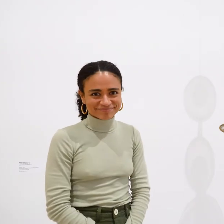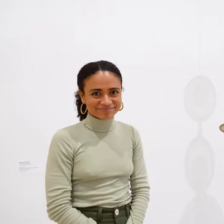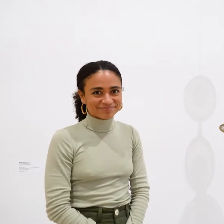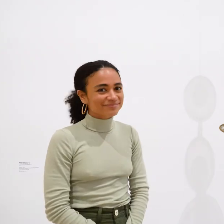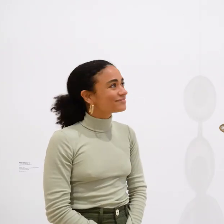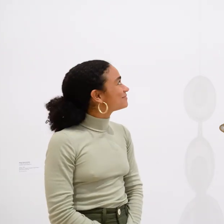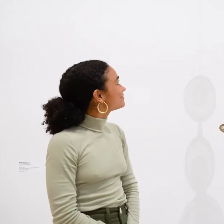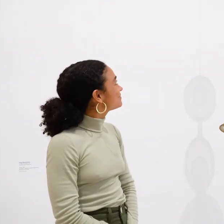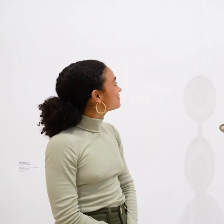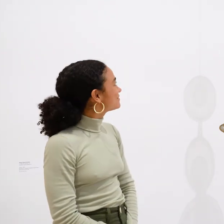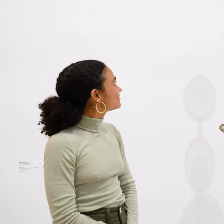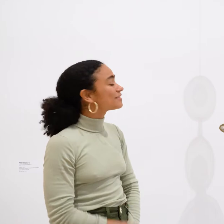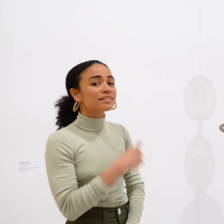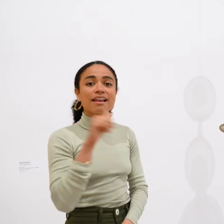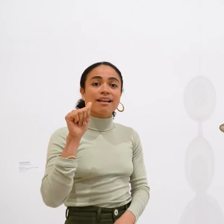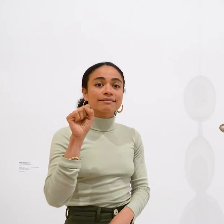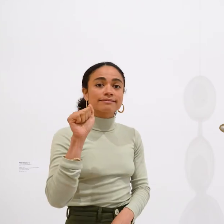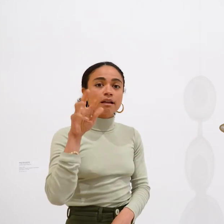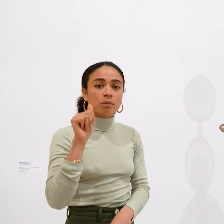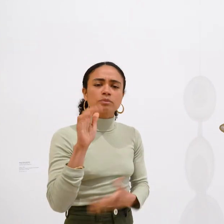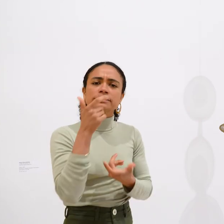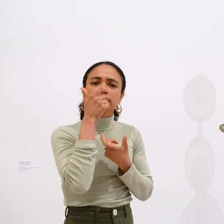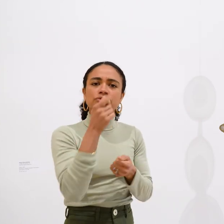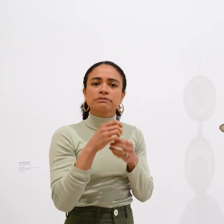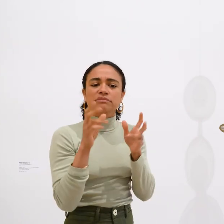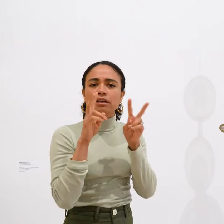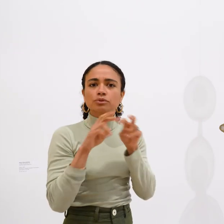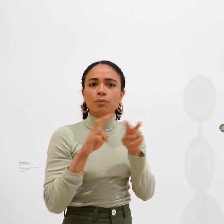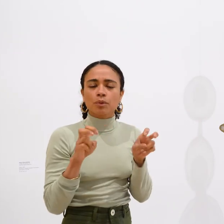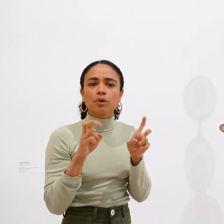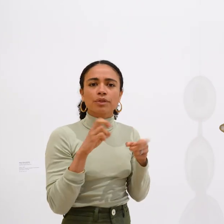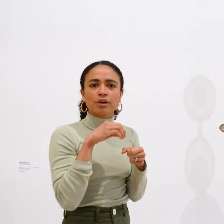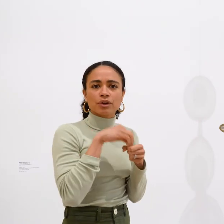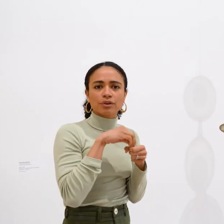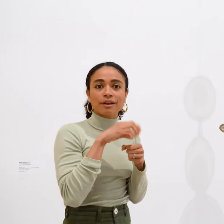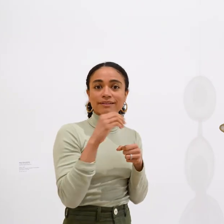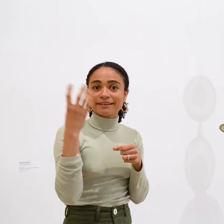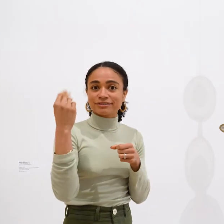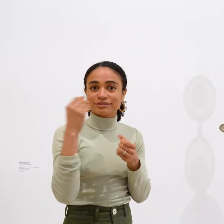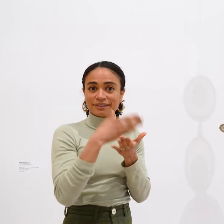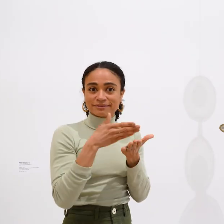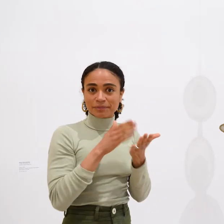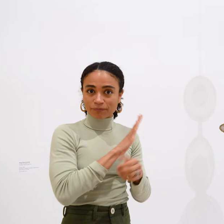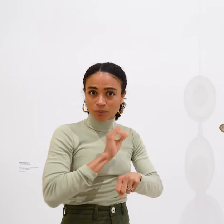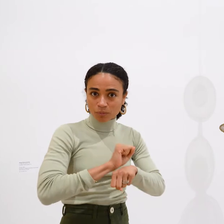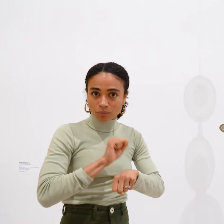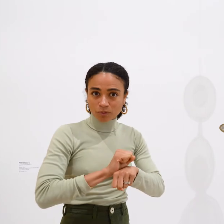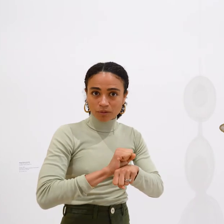Asawa was very interested in exploring the interior and exterior aspects of her work.